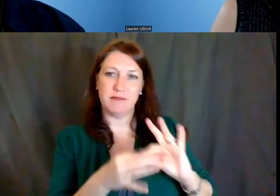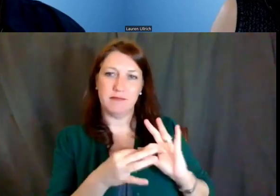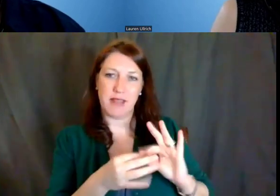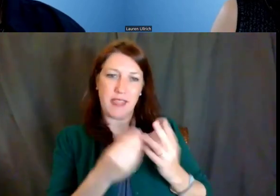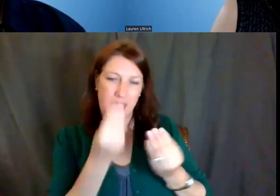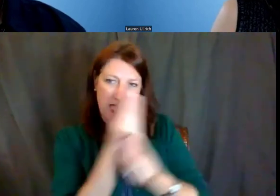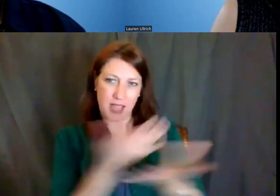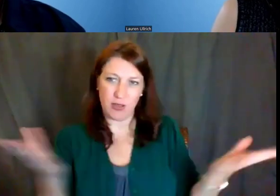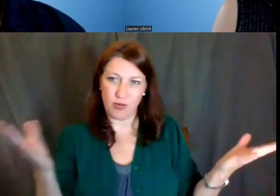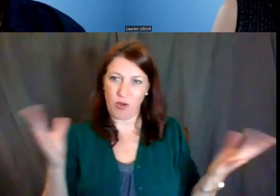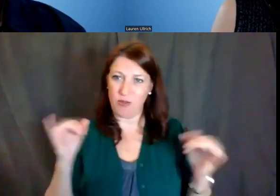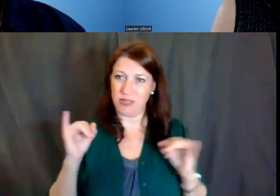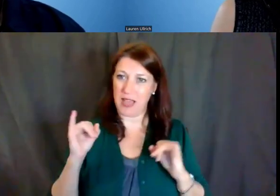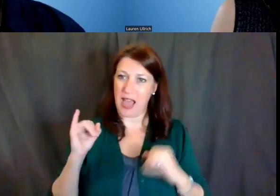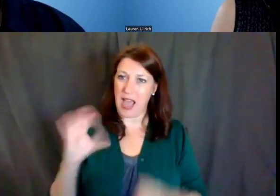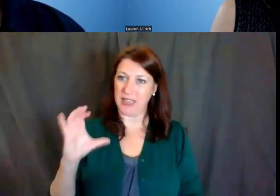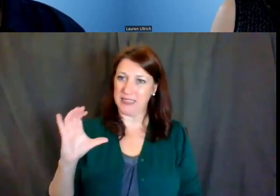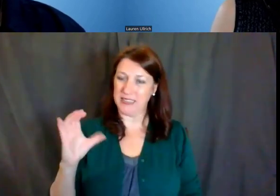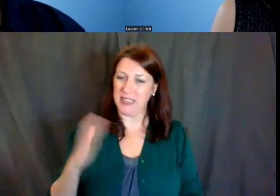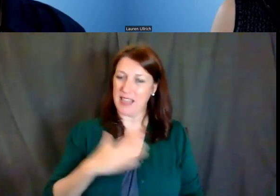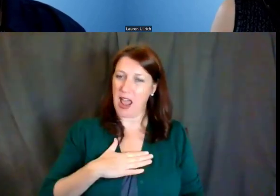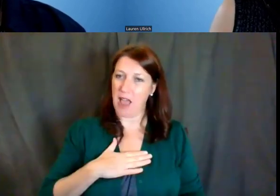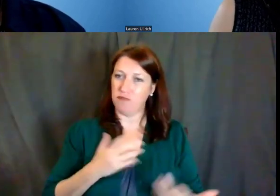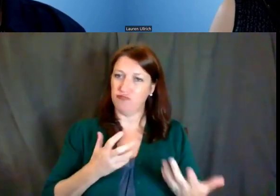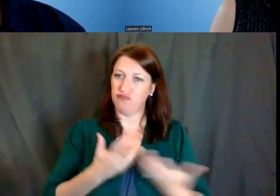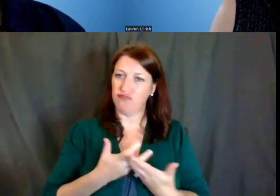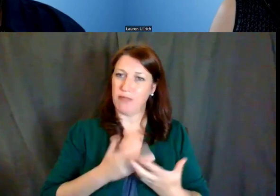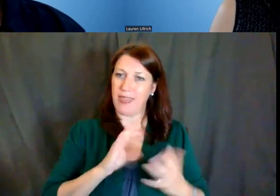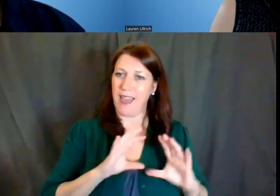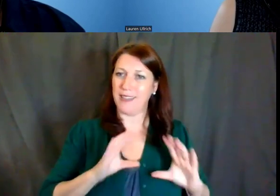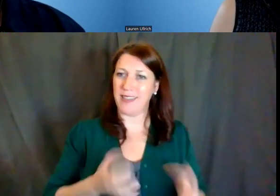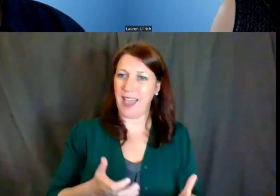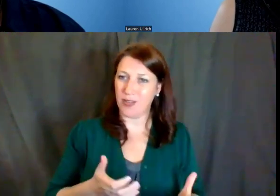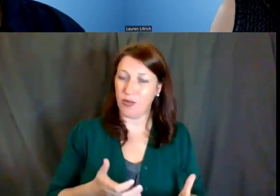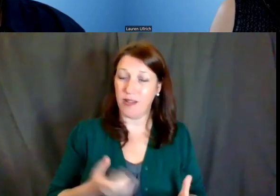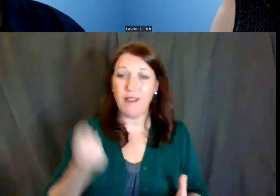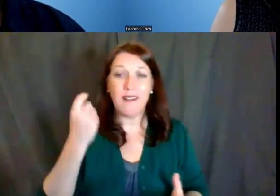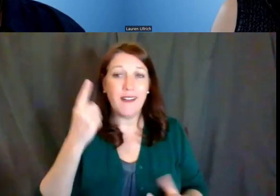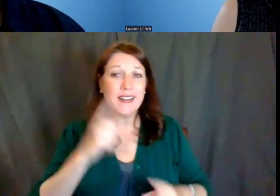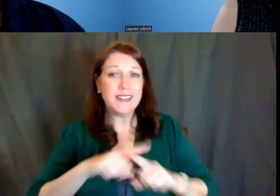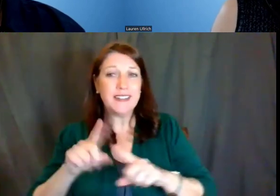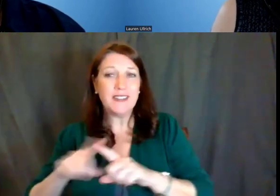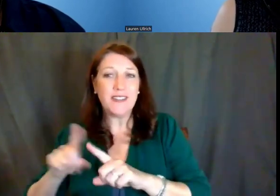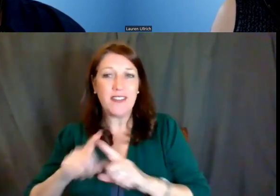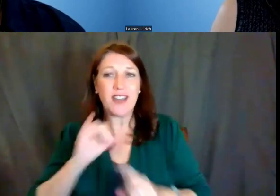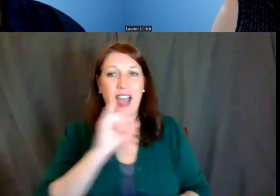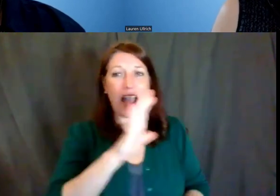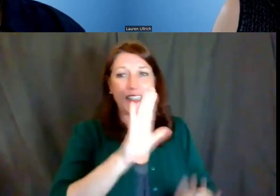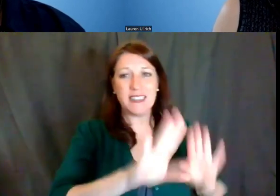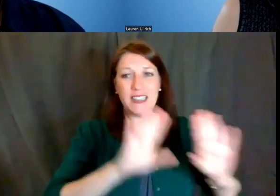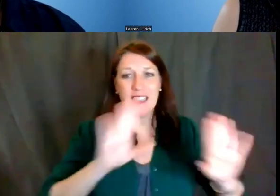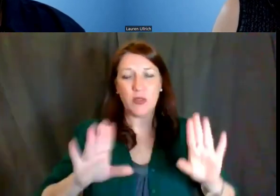that you fall into this category. Different ICs will use that information very differently.